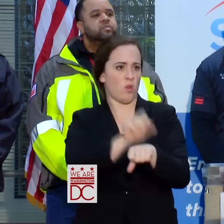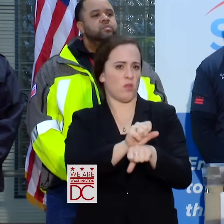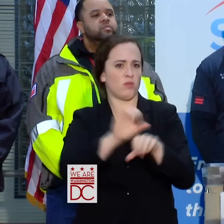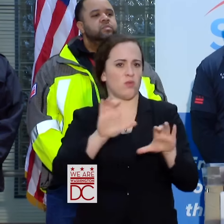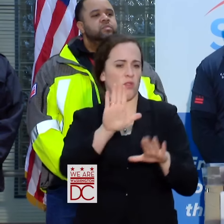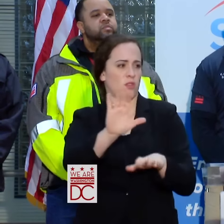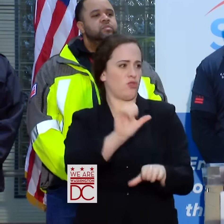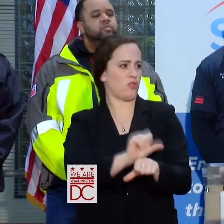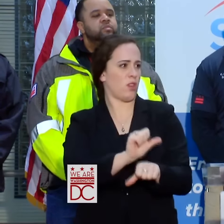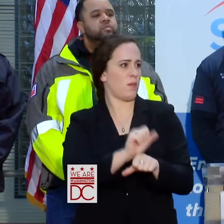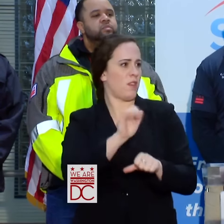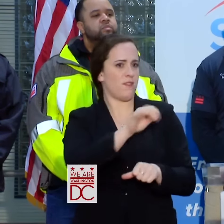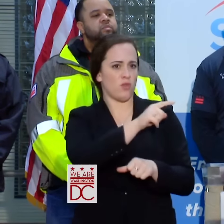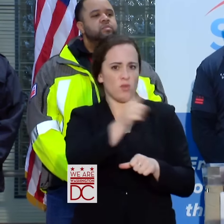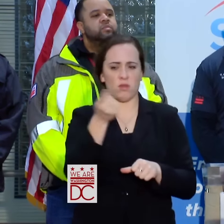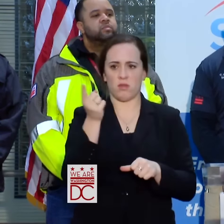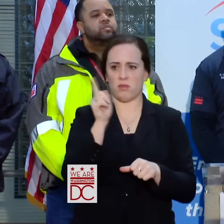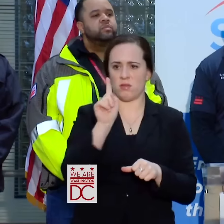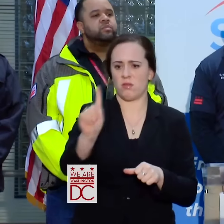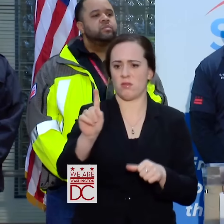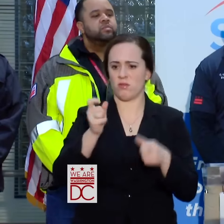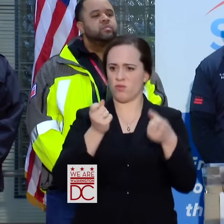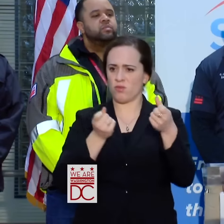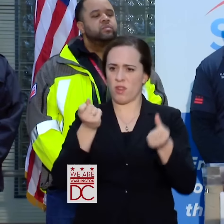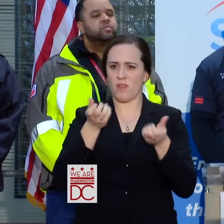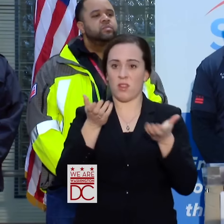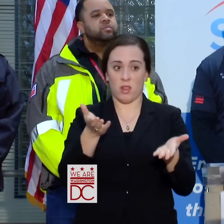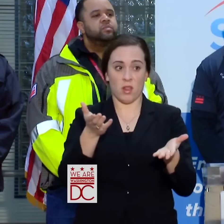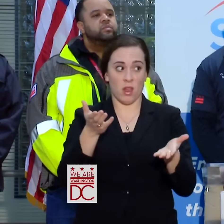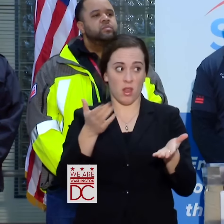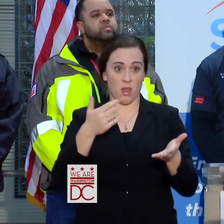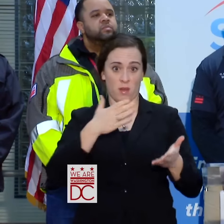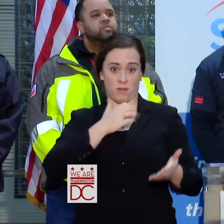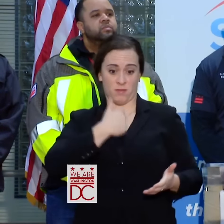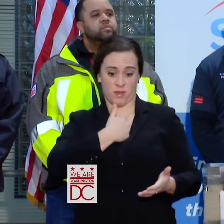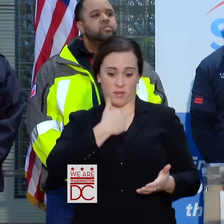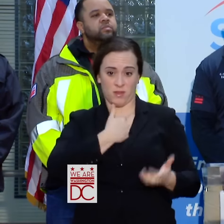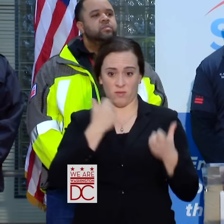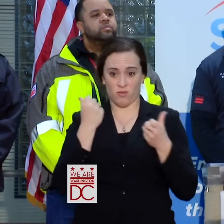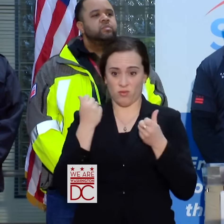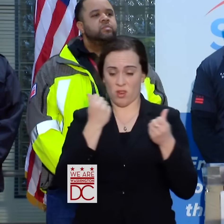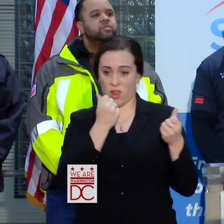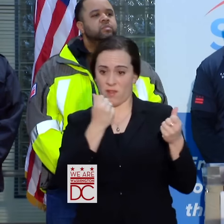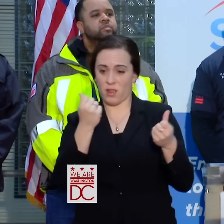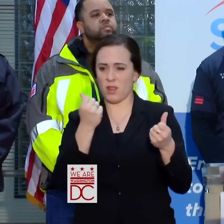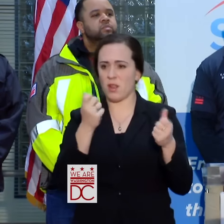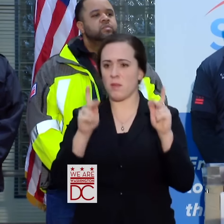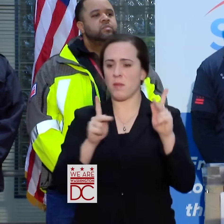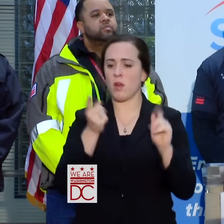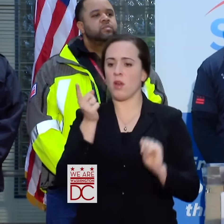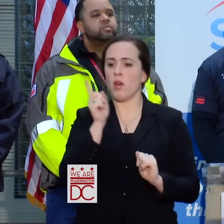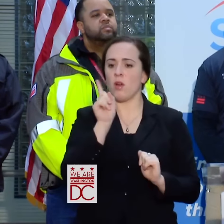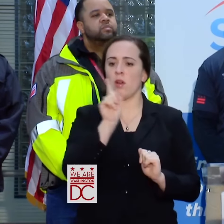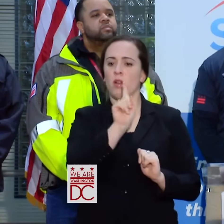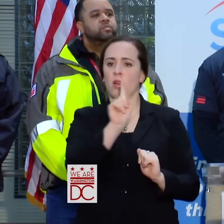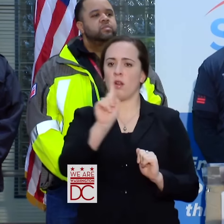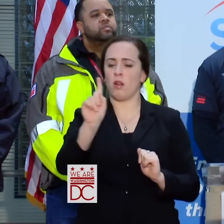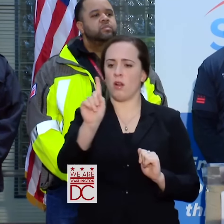I WILL SAY FROM MY OWN OBSERVATION DRIVING THROUGH THE STREETS, PEOPLE WALKING DOWN THE STREET,